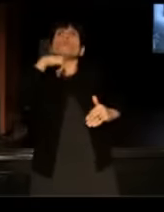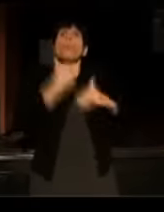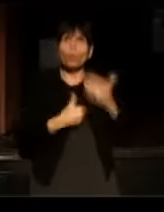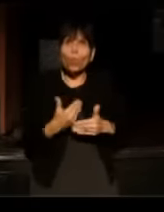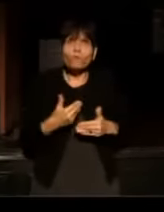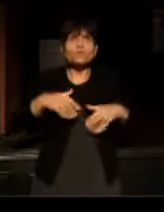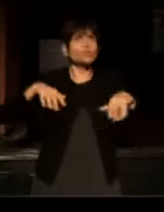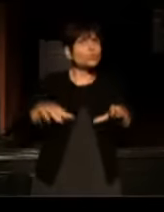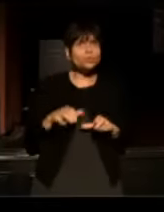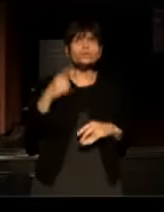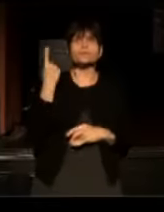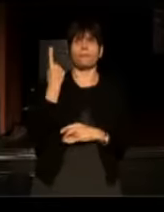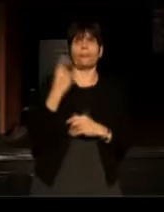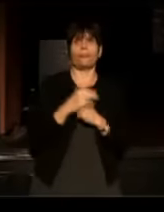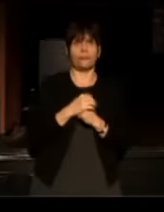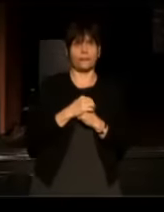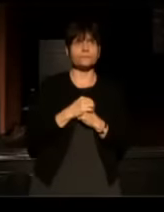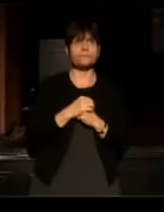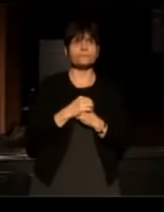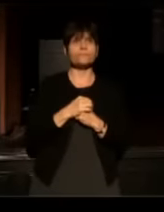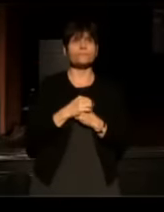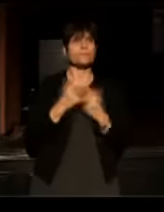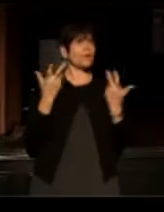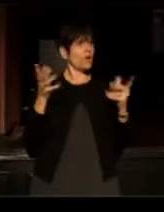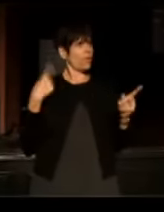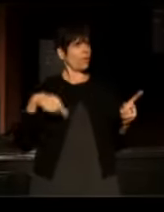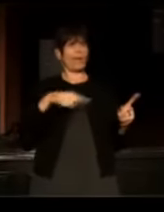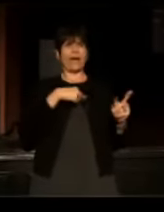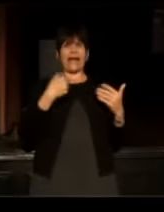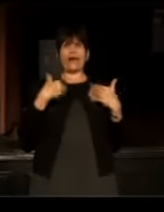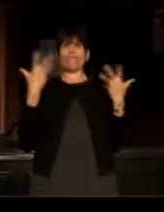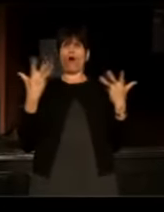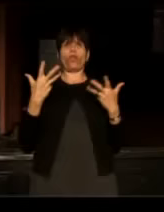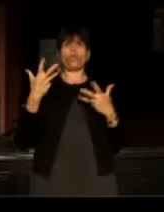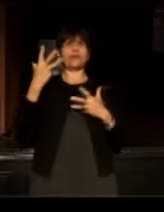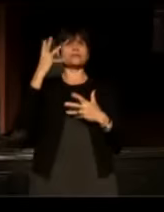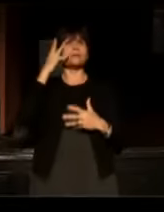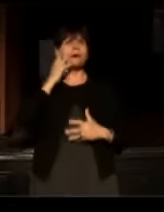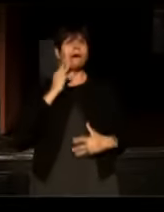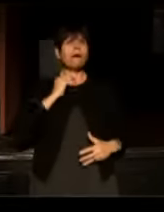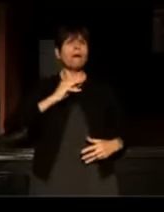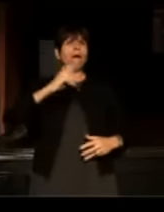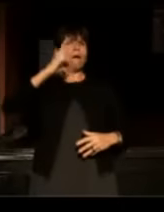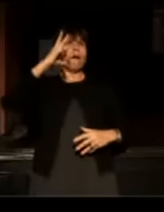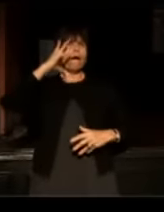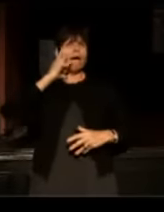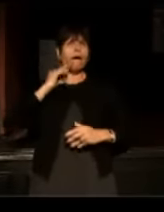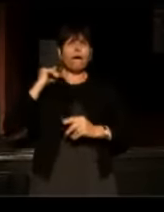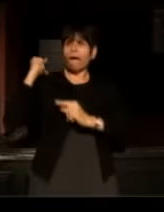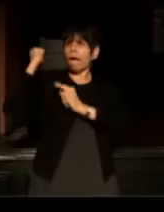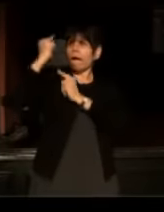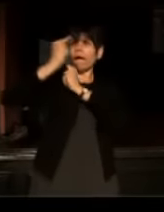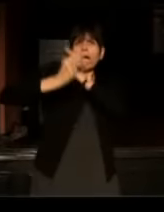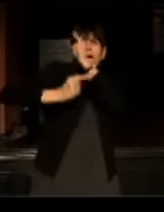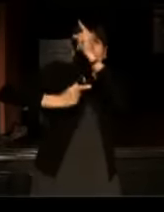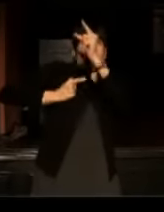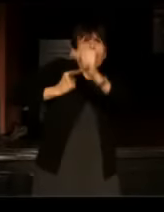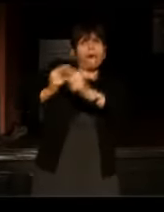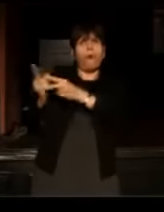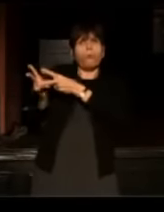We have all this rich heritage to pull from but we need these institutions to pull it out